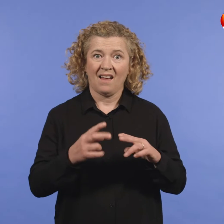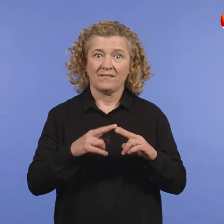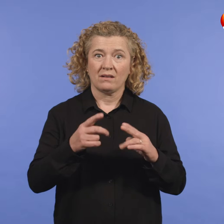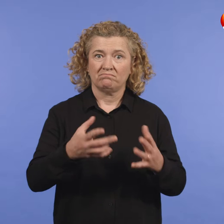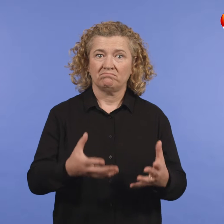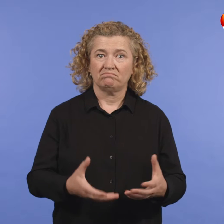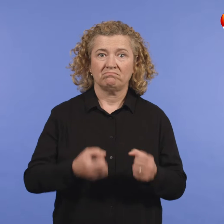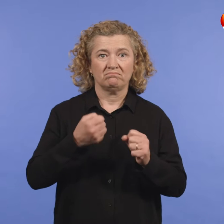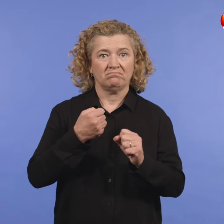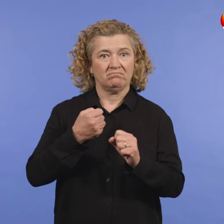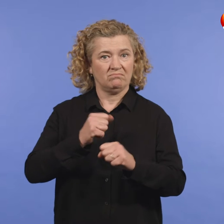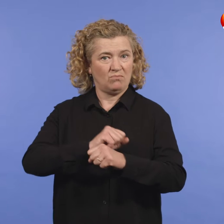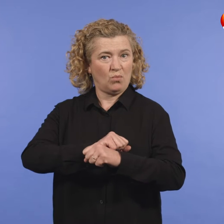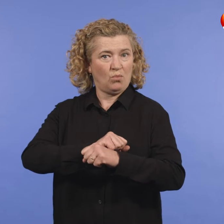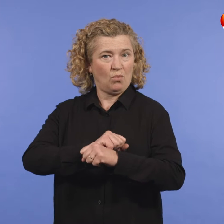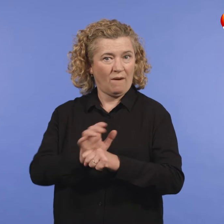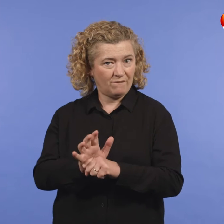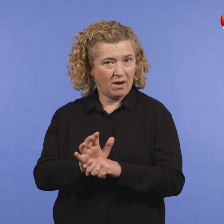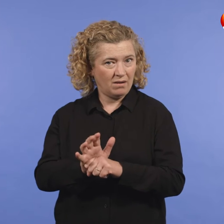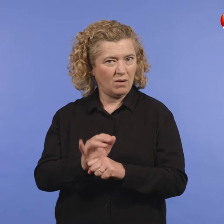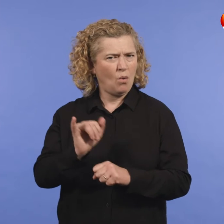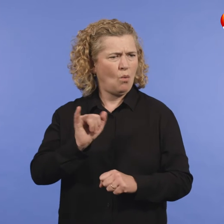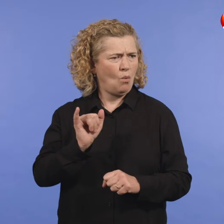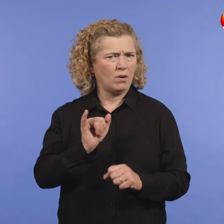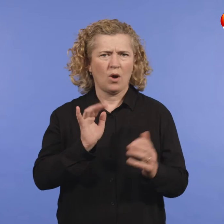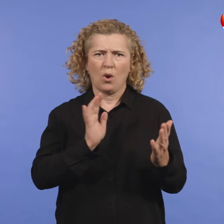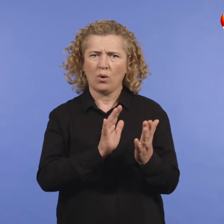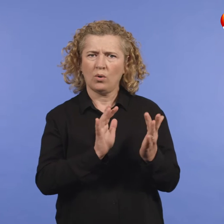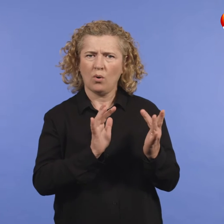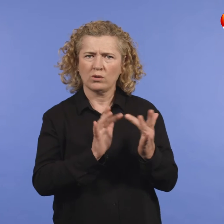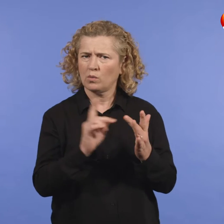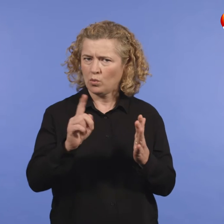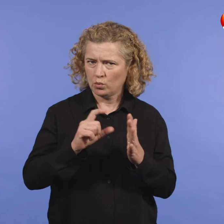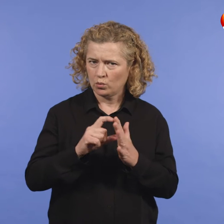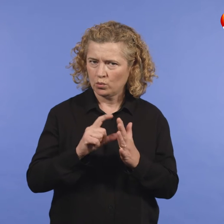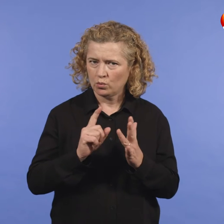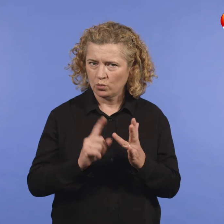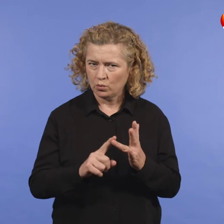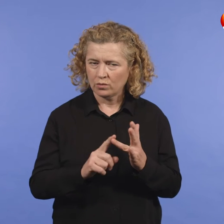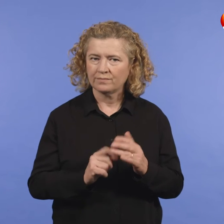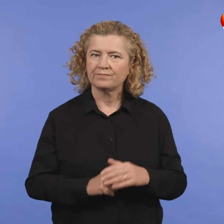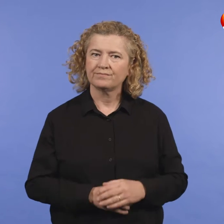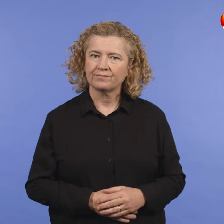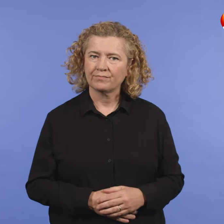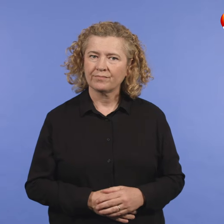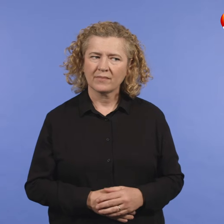What should you do if you catch COVID-19 or are a close contact?